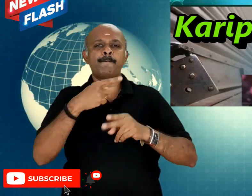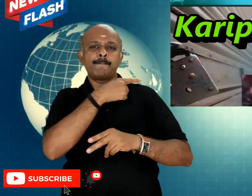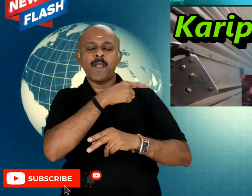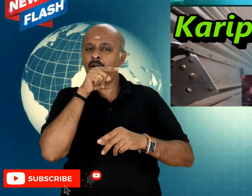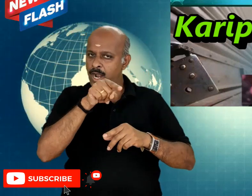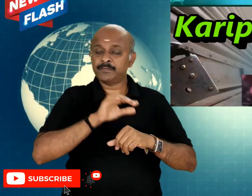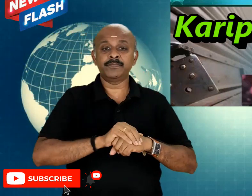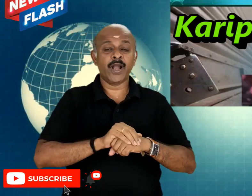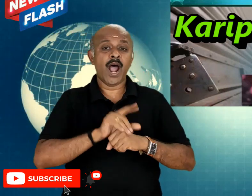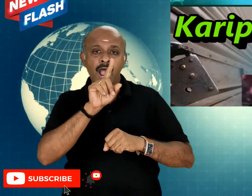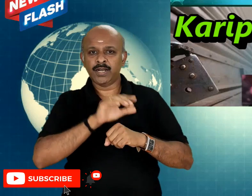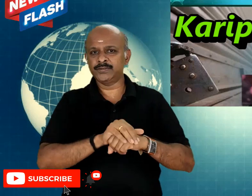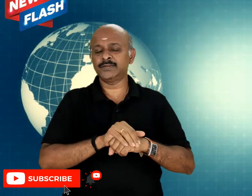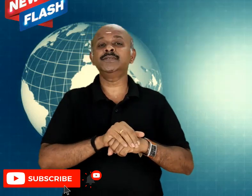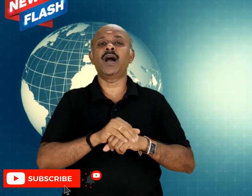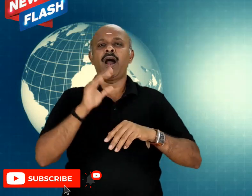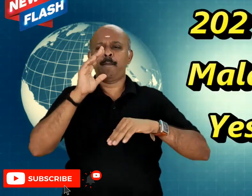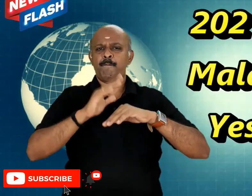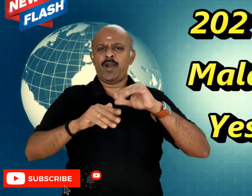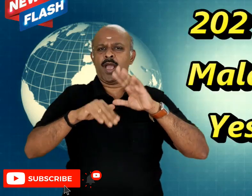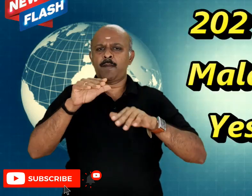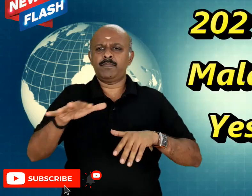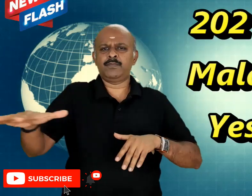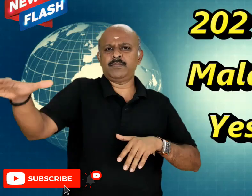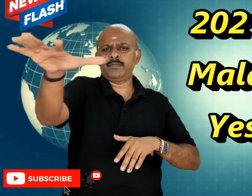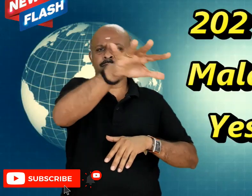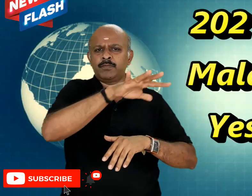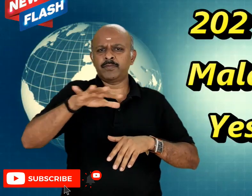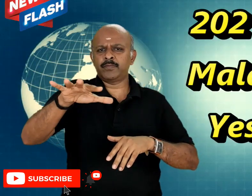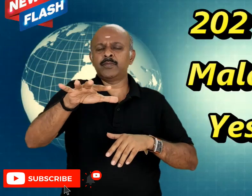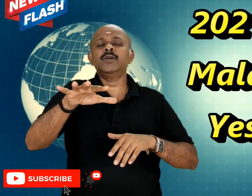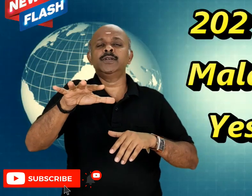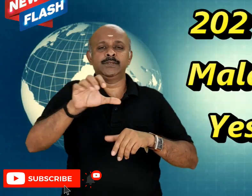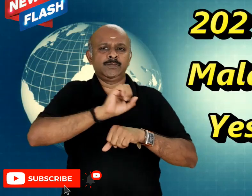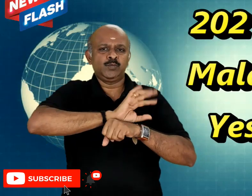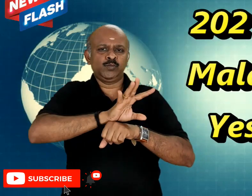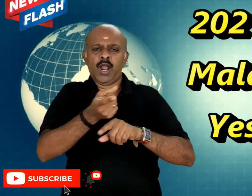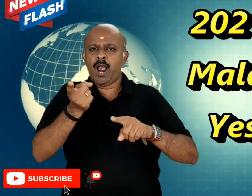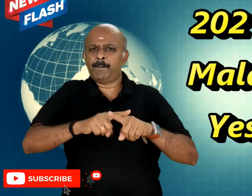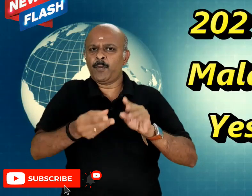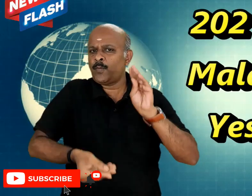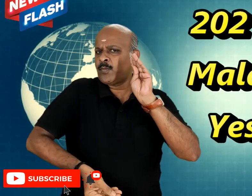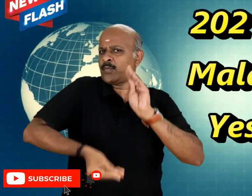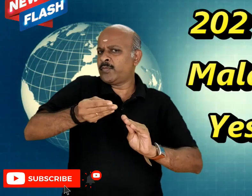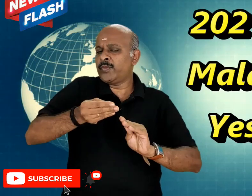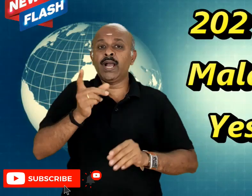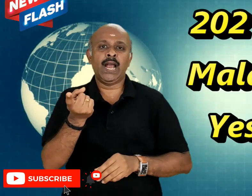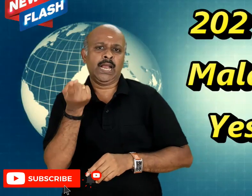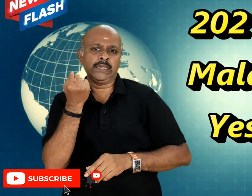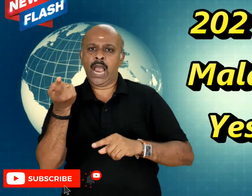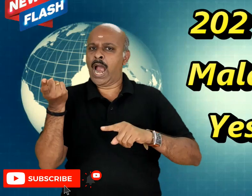and yesterday alone there has been around 202 cases which are fresh at malappuram